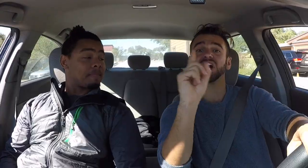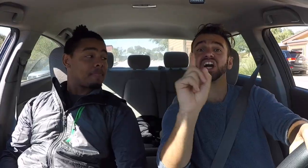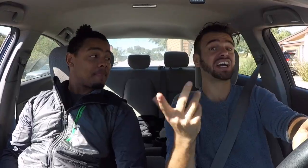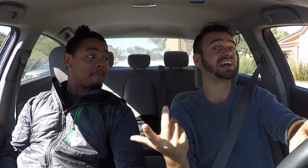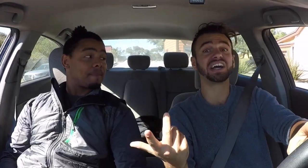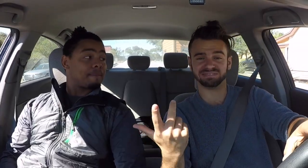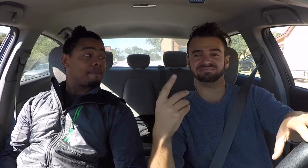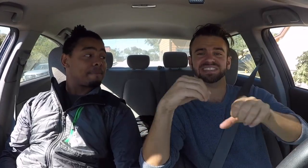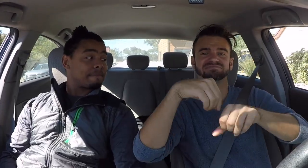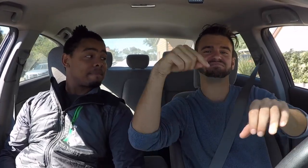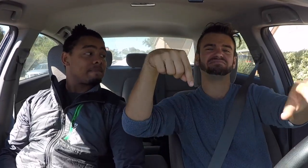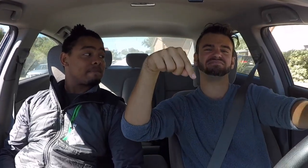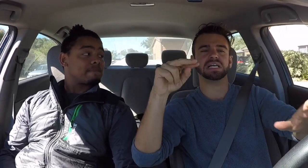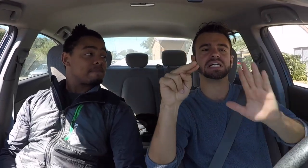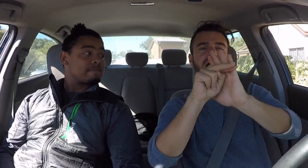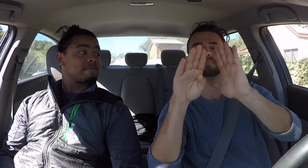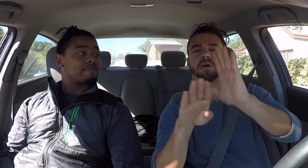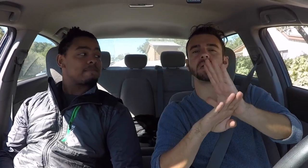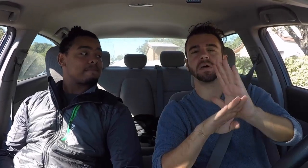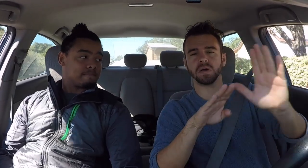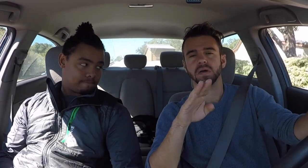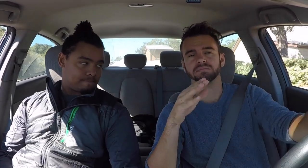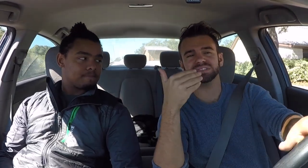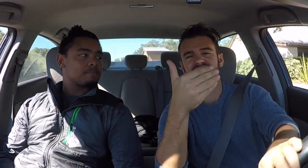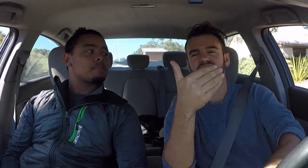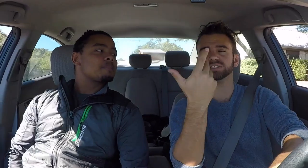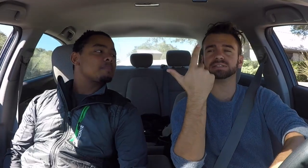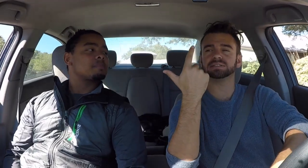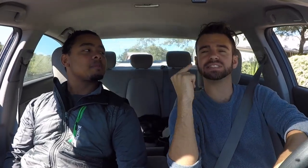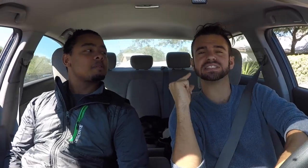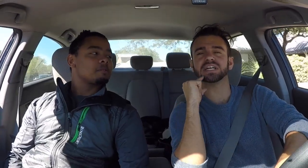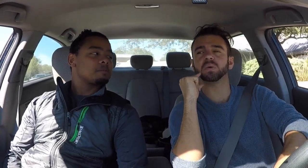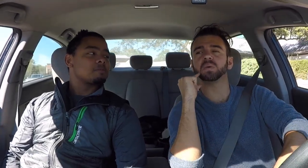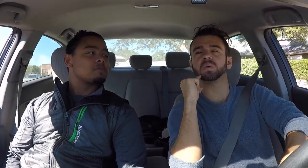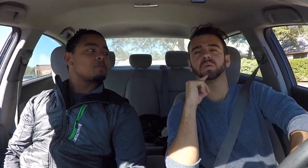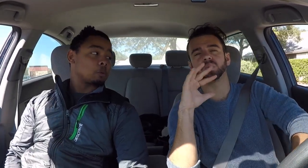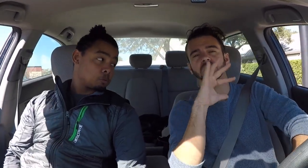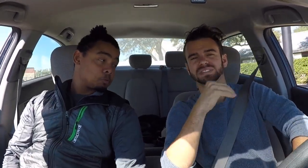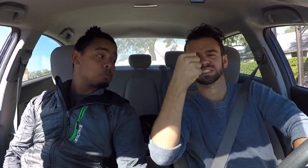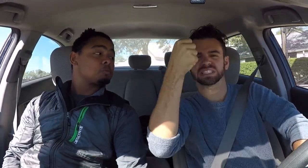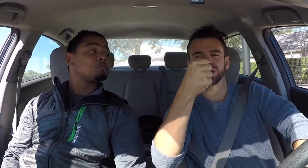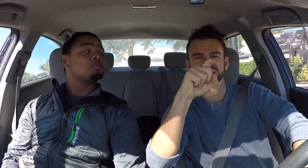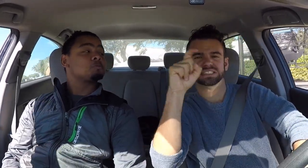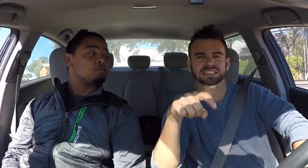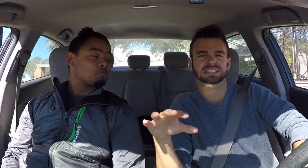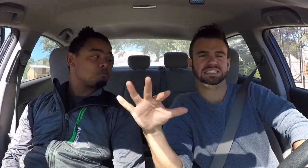It's located in New Braunfels, Texas. It's close to San Antonio. It's in the south of Texas.